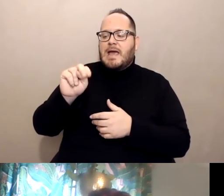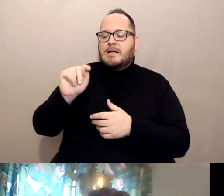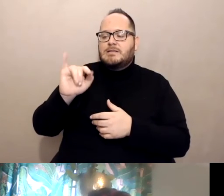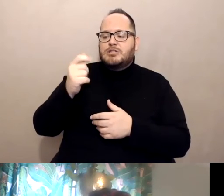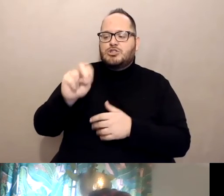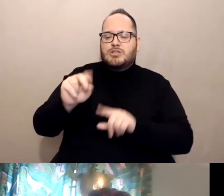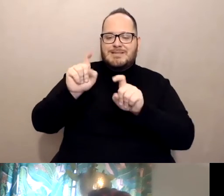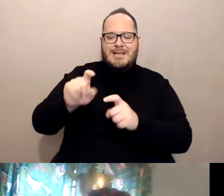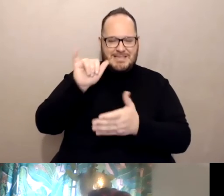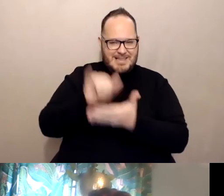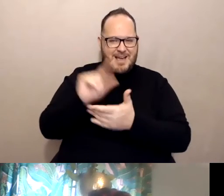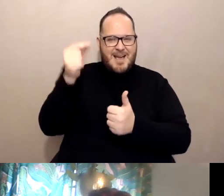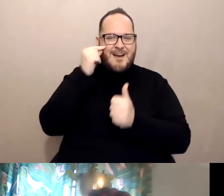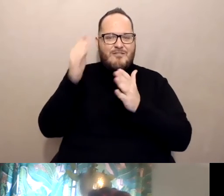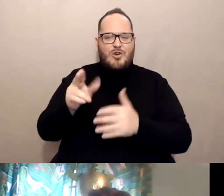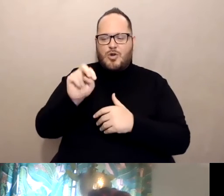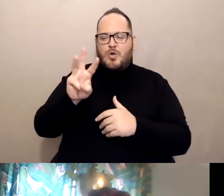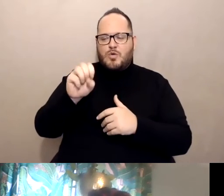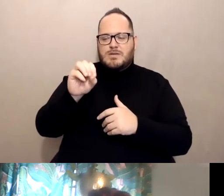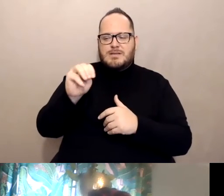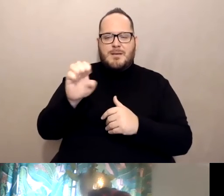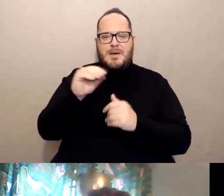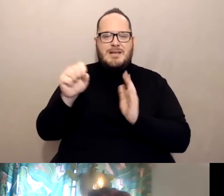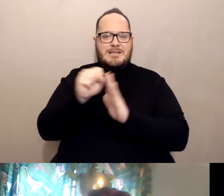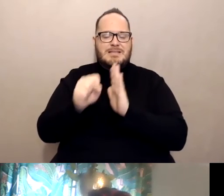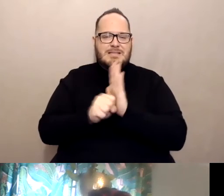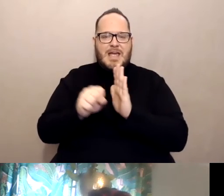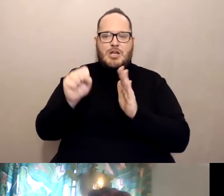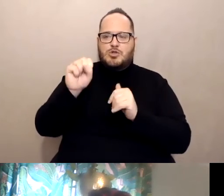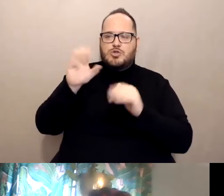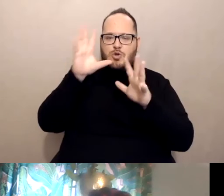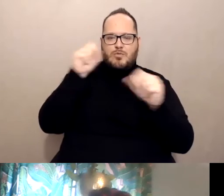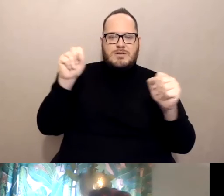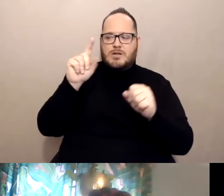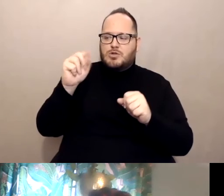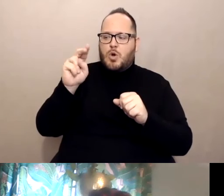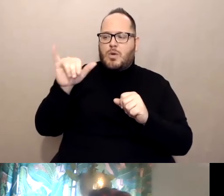and state superintendent Tony Thurman announced a week or two ago that they would deploy